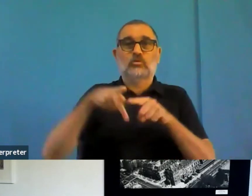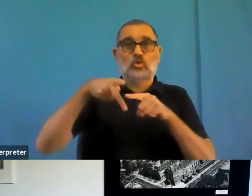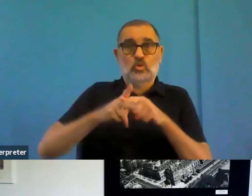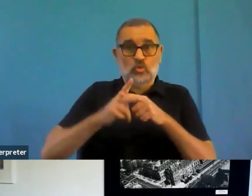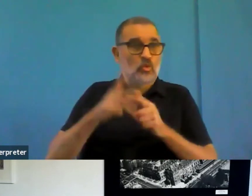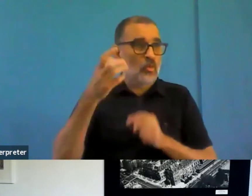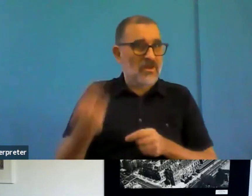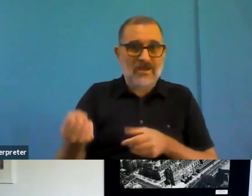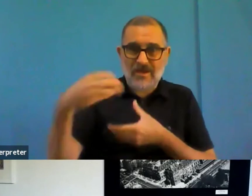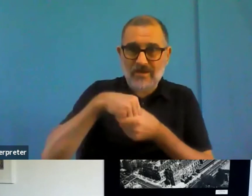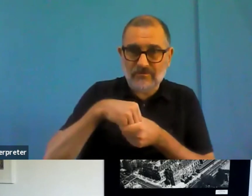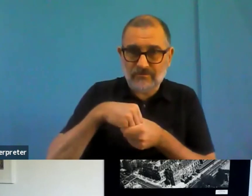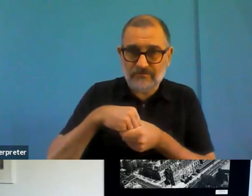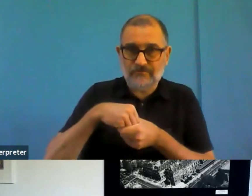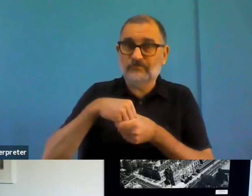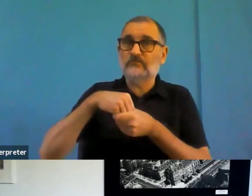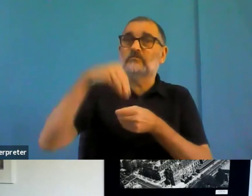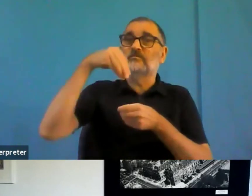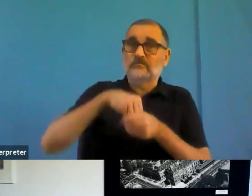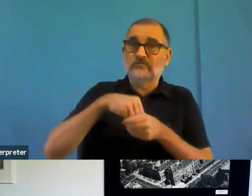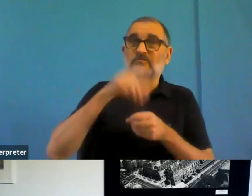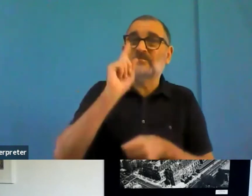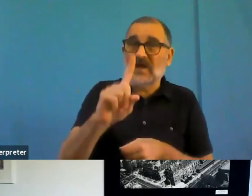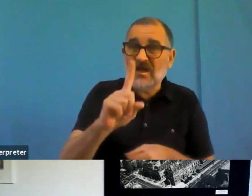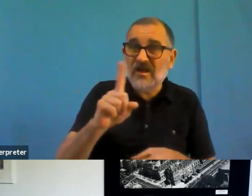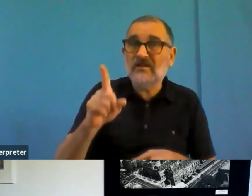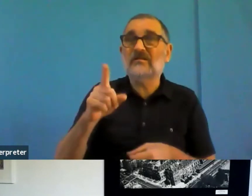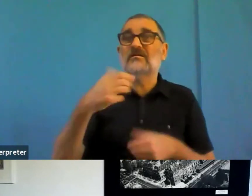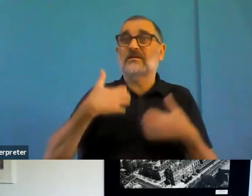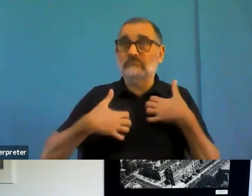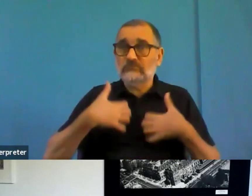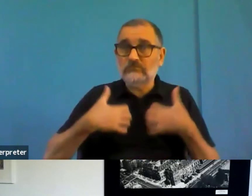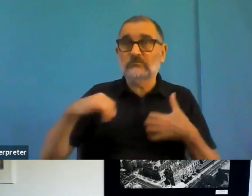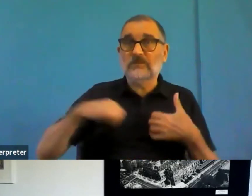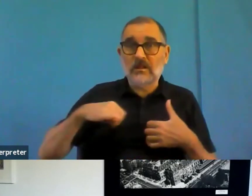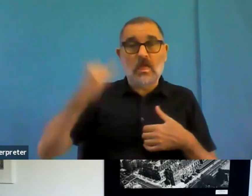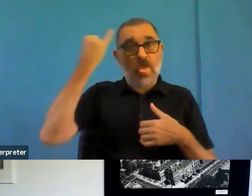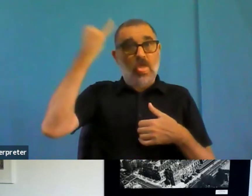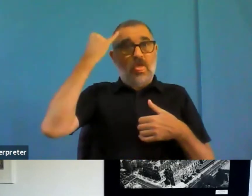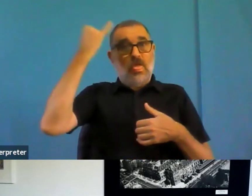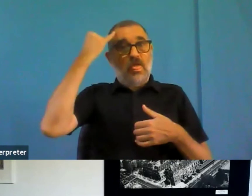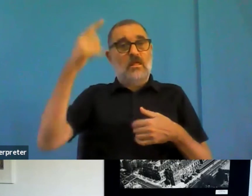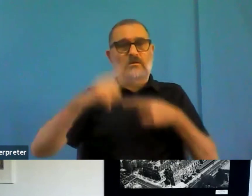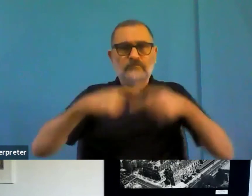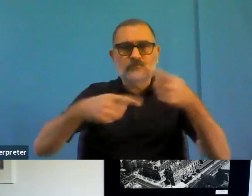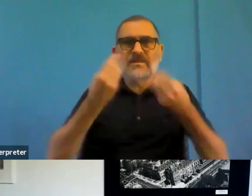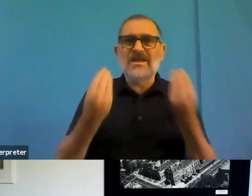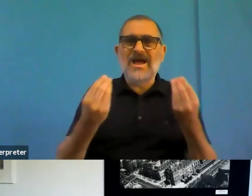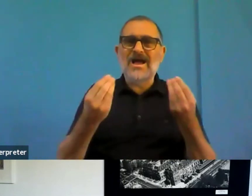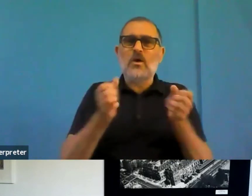extension to social media, the the references also to, you know, having clearer stuff in public procurement contracts.